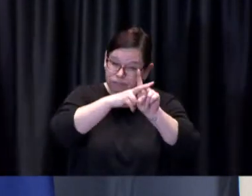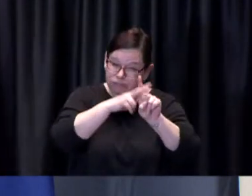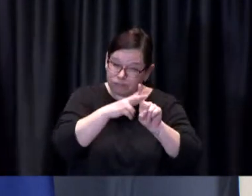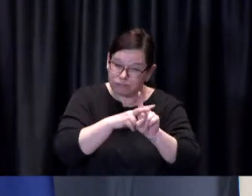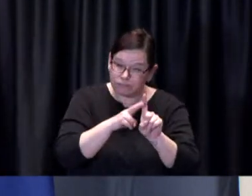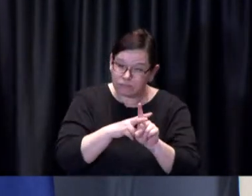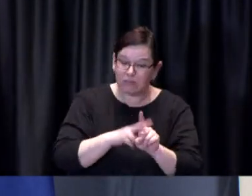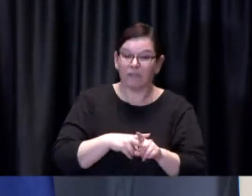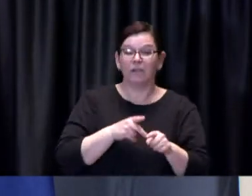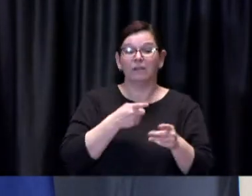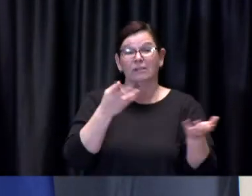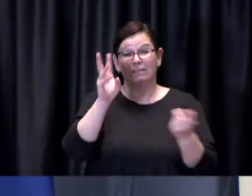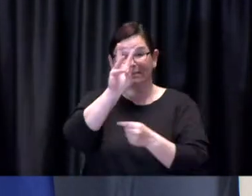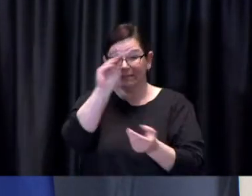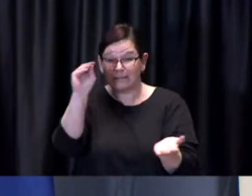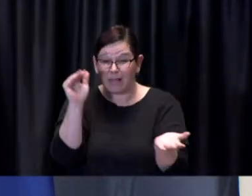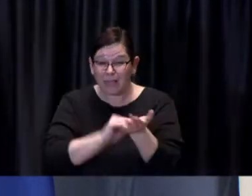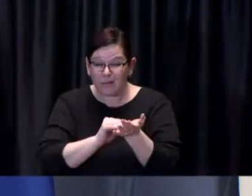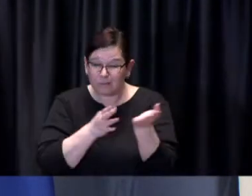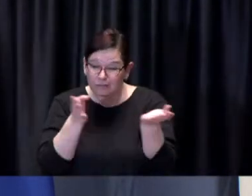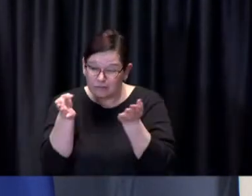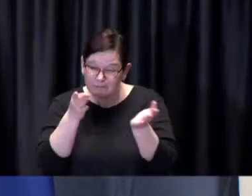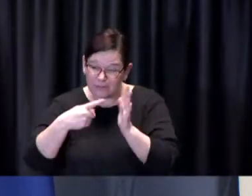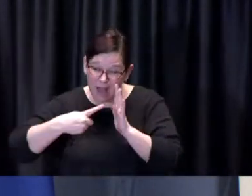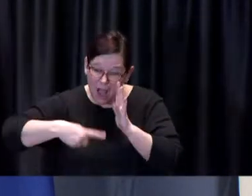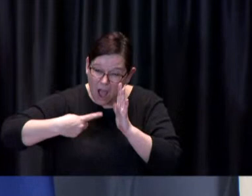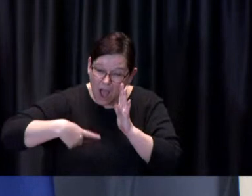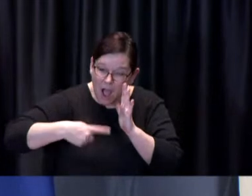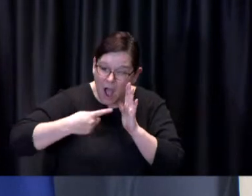More than 35,000 family accounts were created or updated,